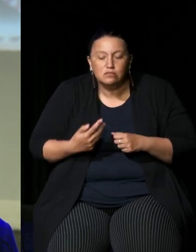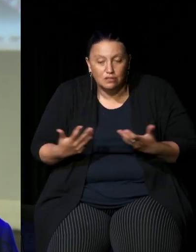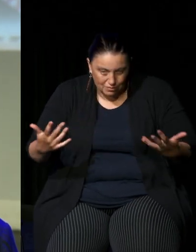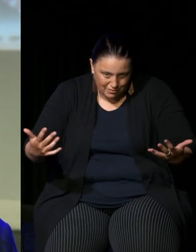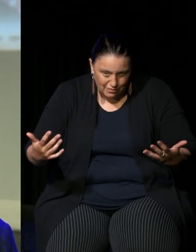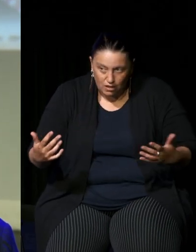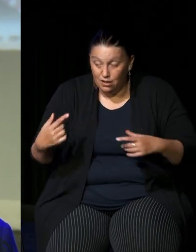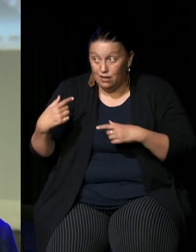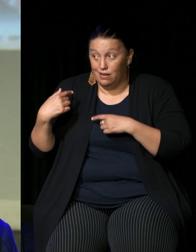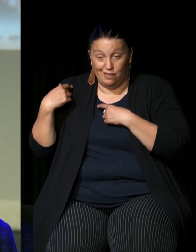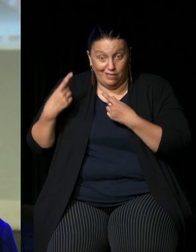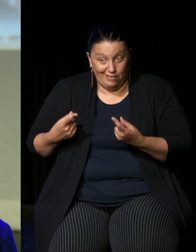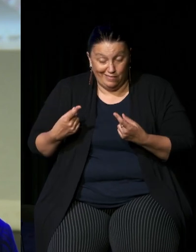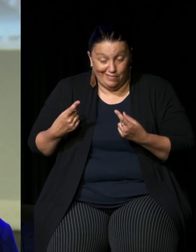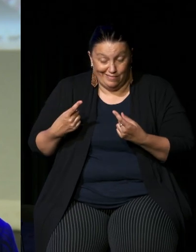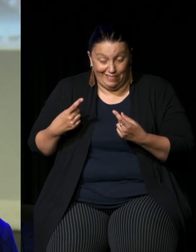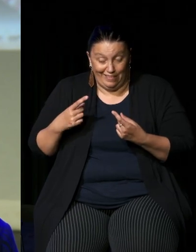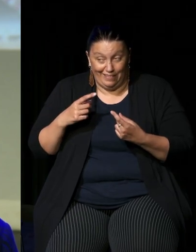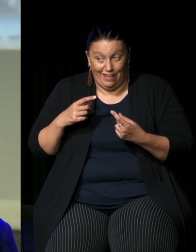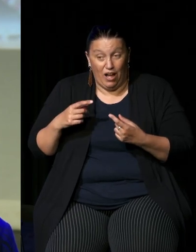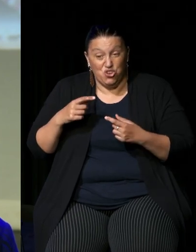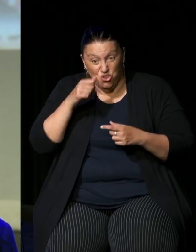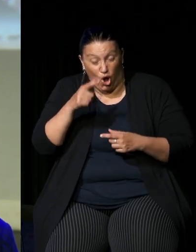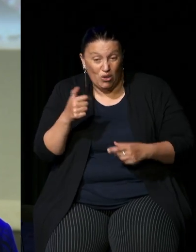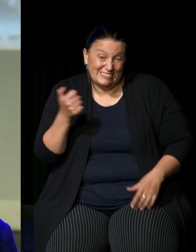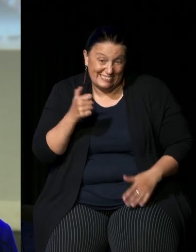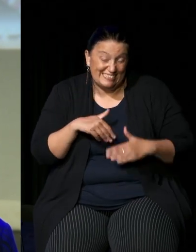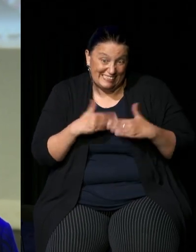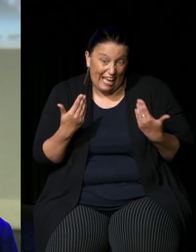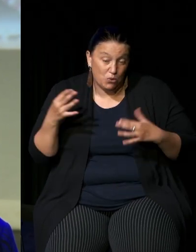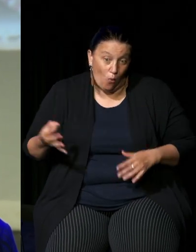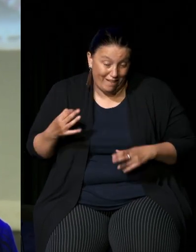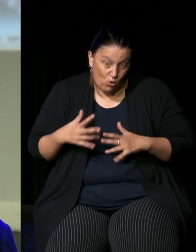a result as some in this room will appreciate 16 days is quite a significant number for me